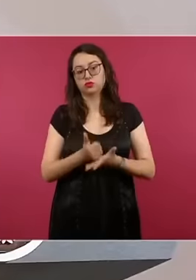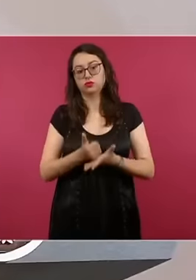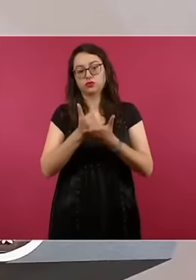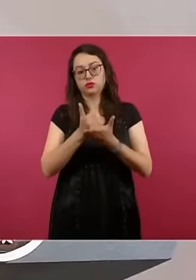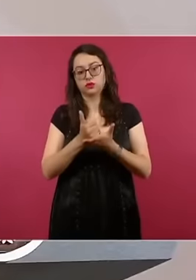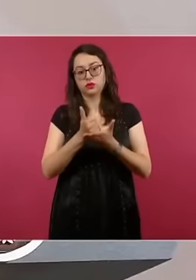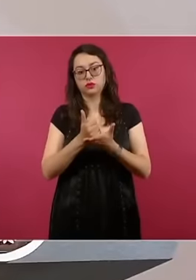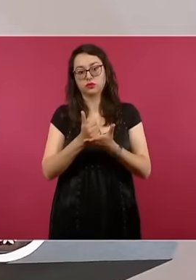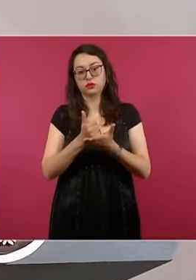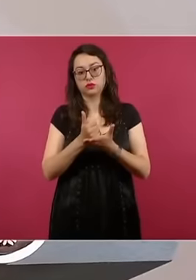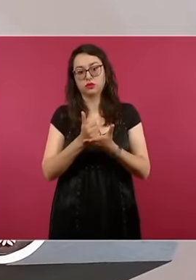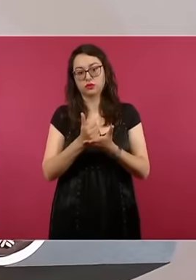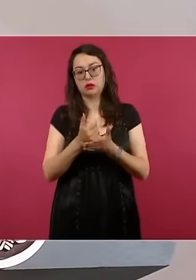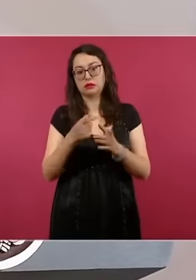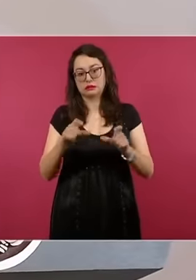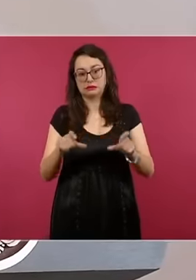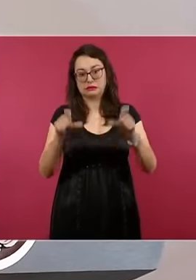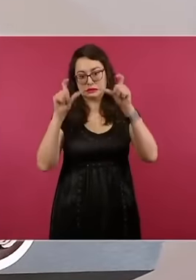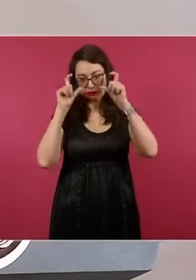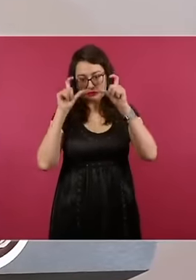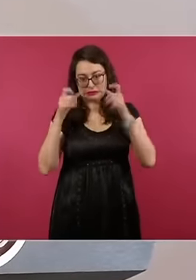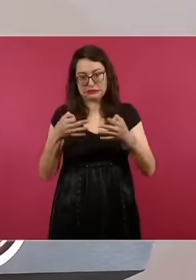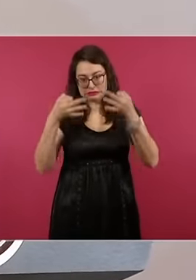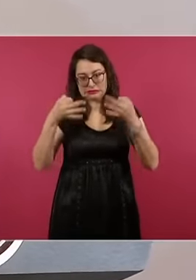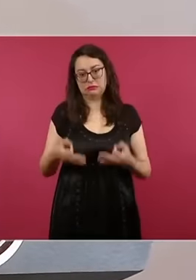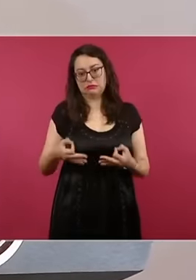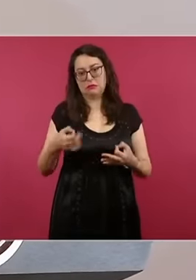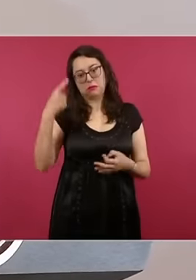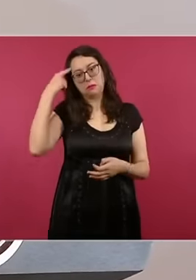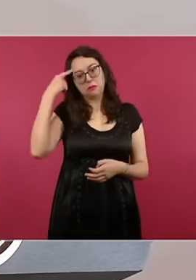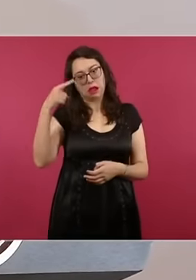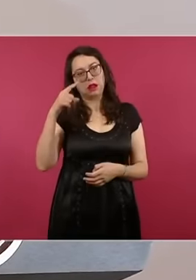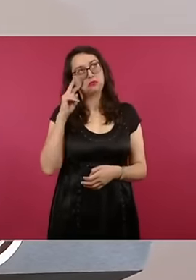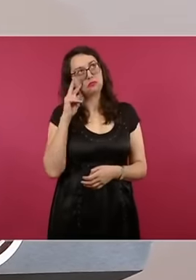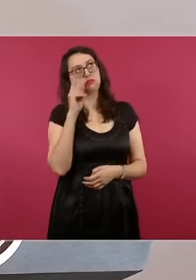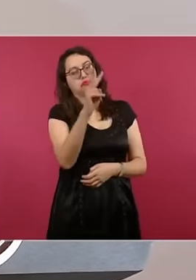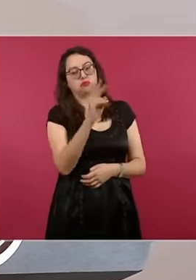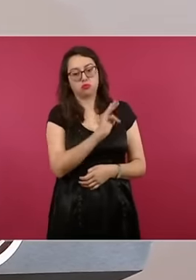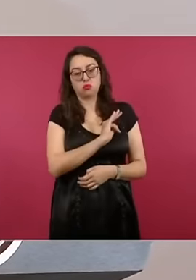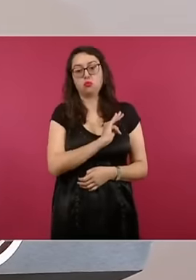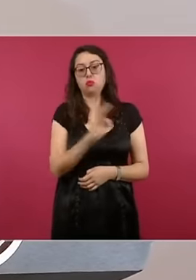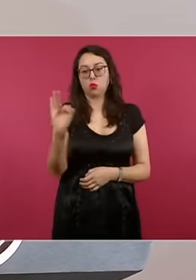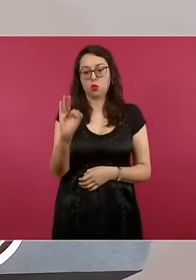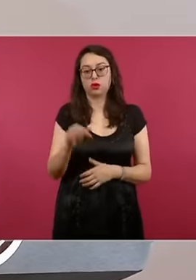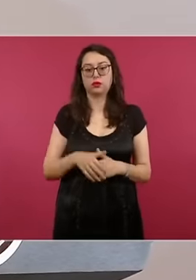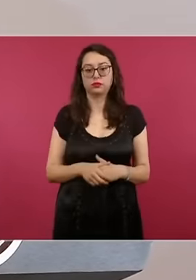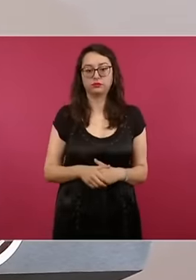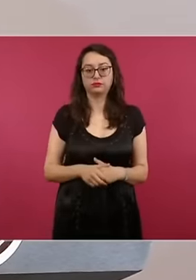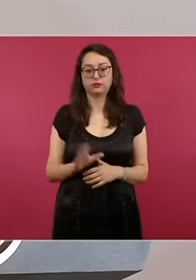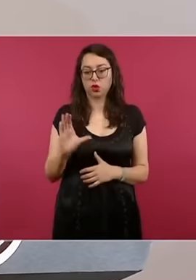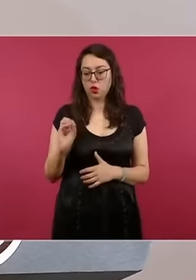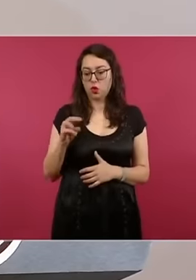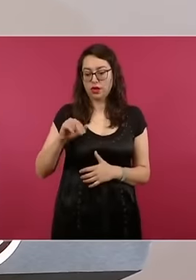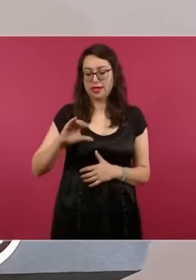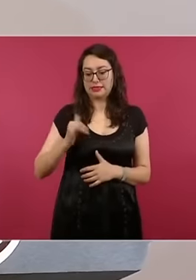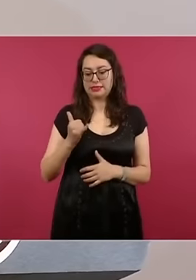this these are the ones that we have manufactured in with acit in the optical research center and